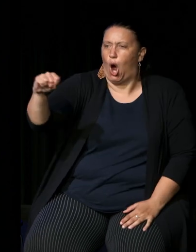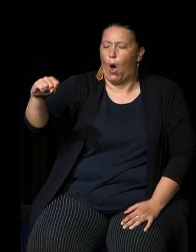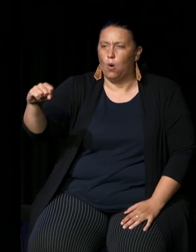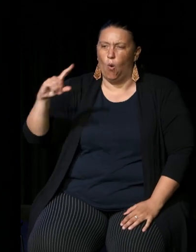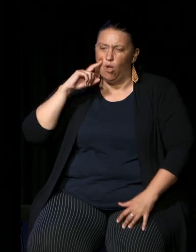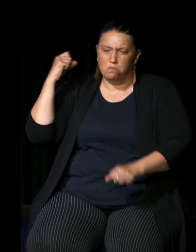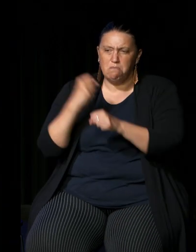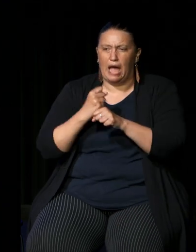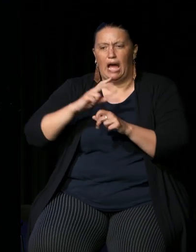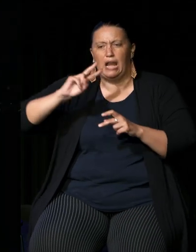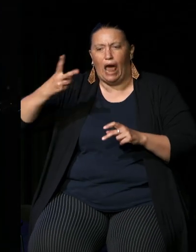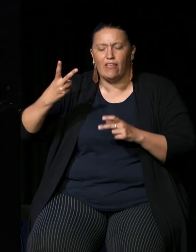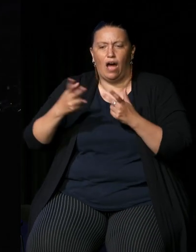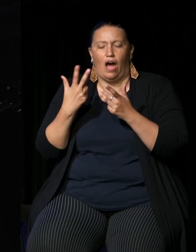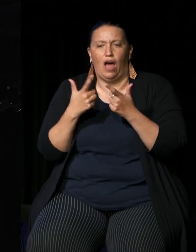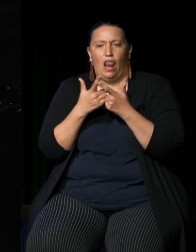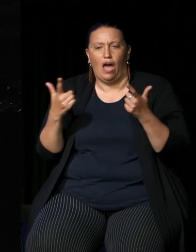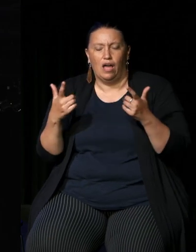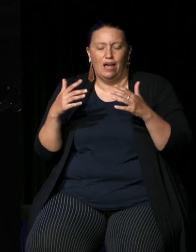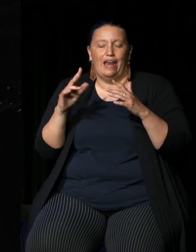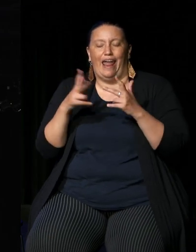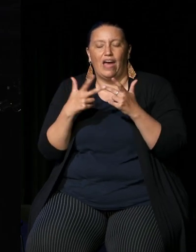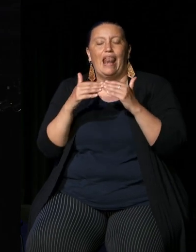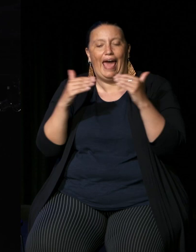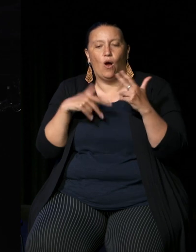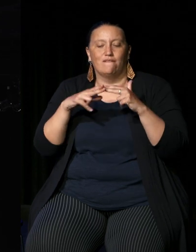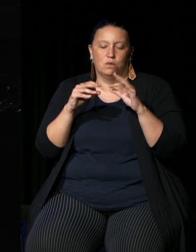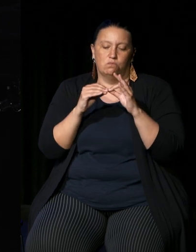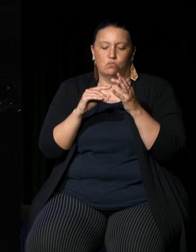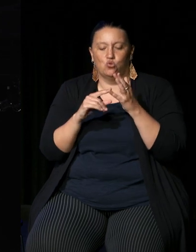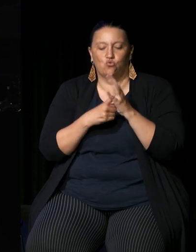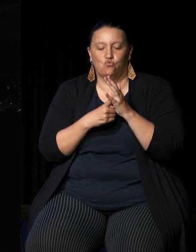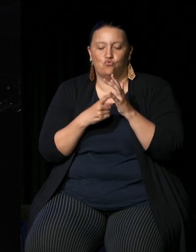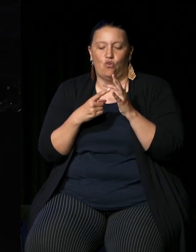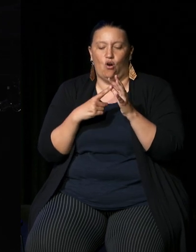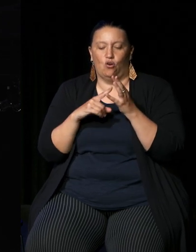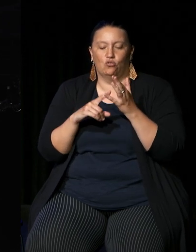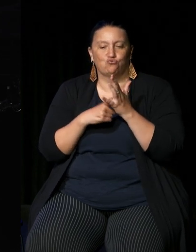will create another layer of bureaucracy how do you answer that I guess Susan and probably Rachel